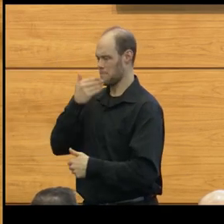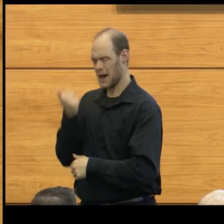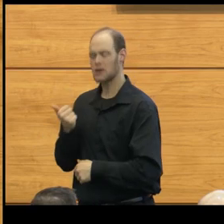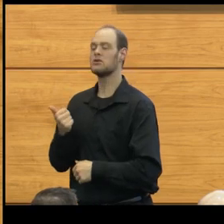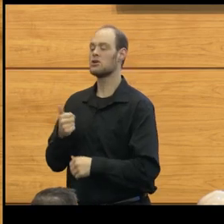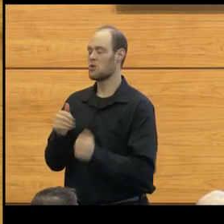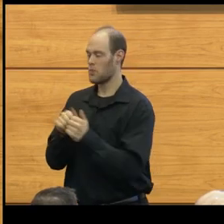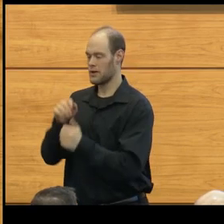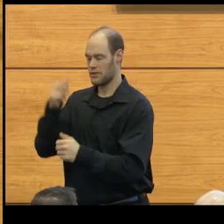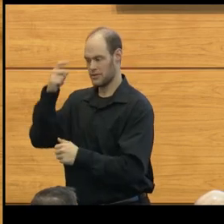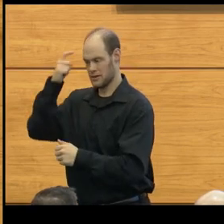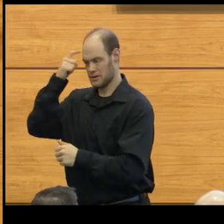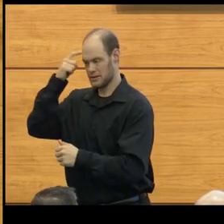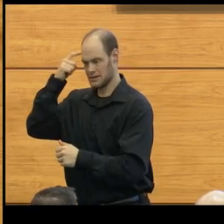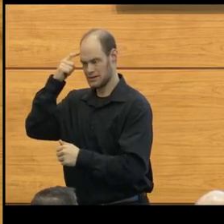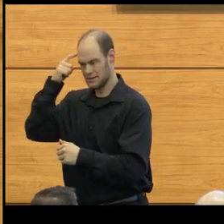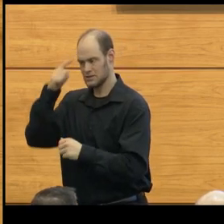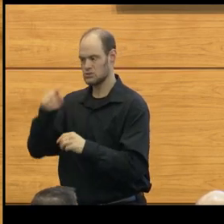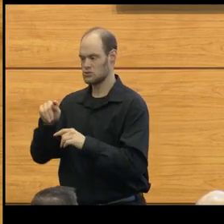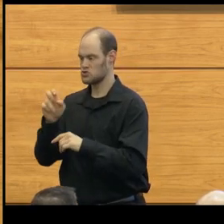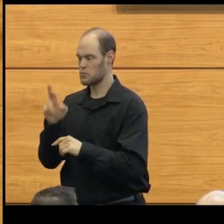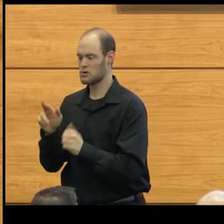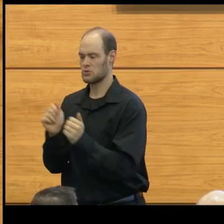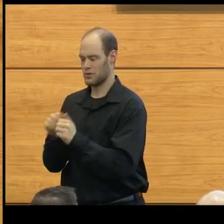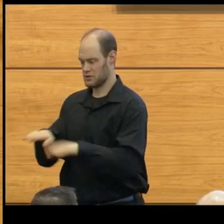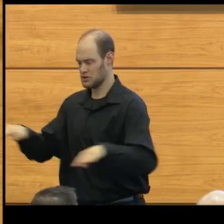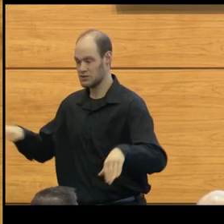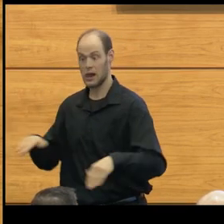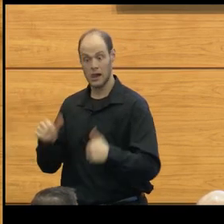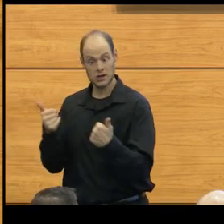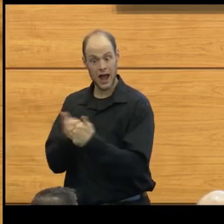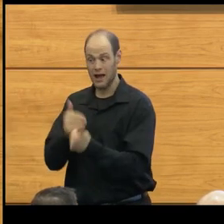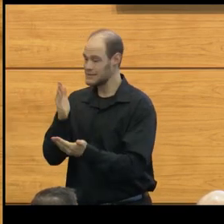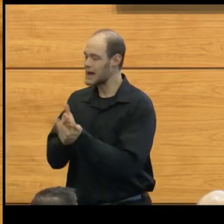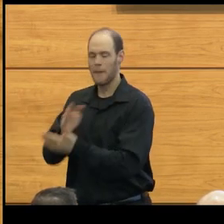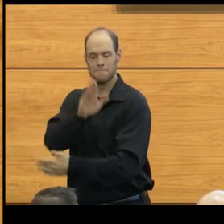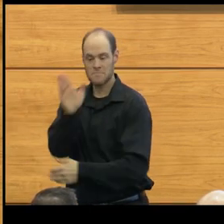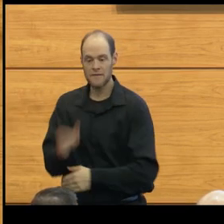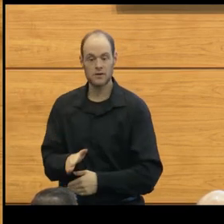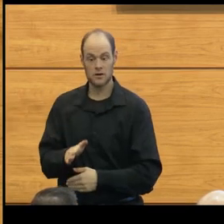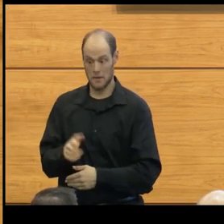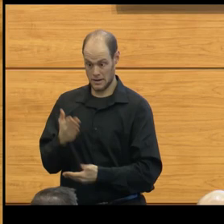with pediatric brain tumors. That challenge never ends, it hasn't ended for me,